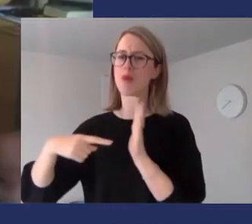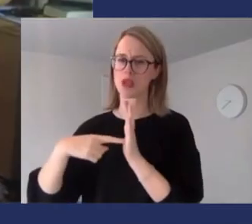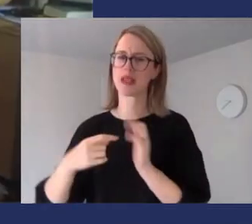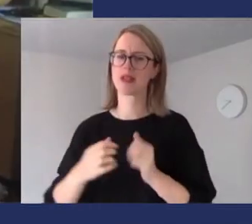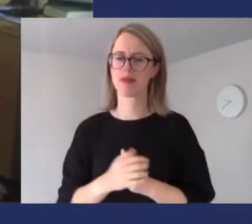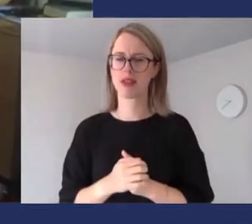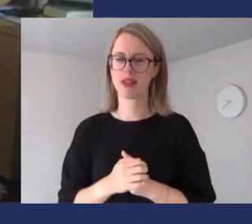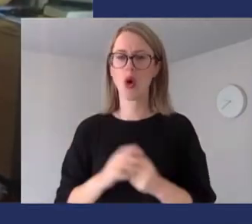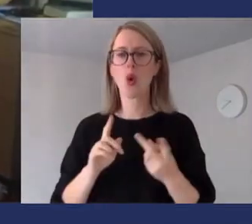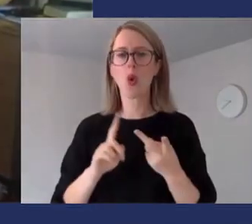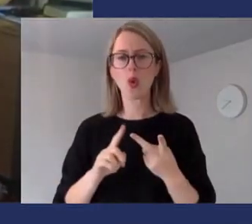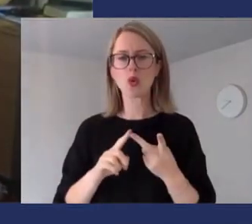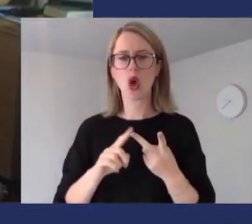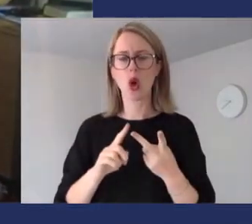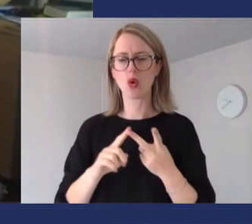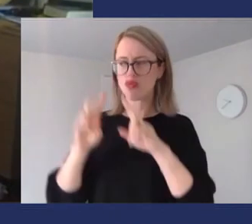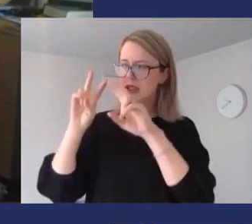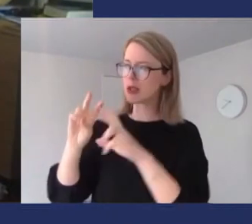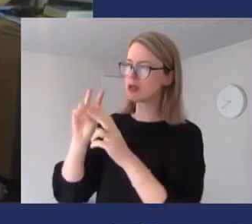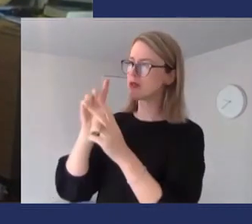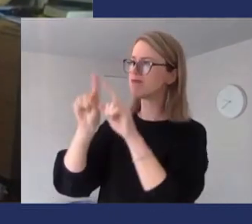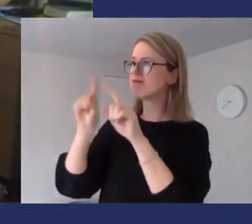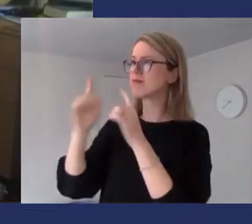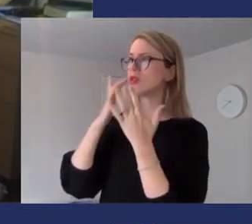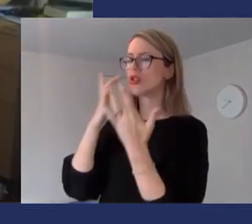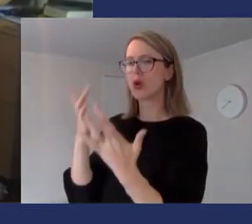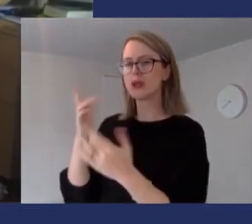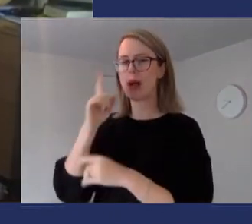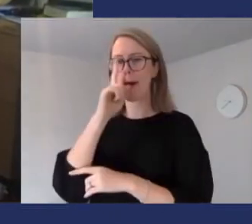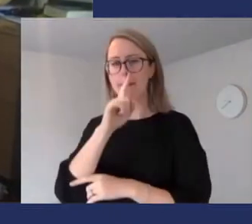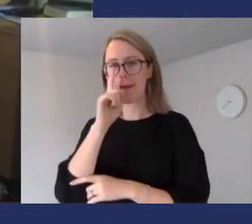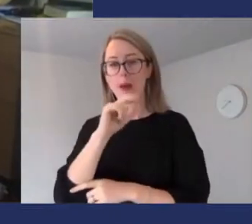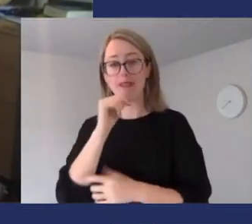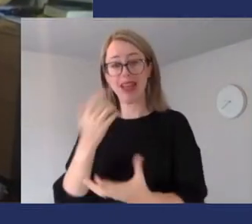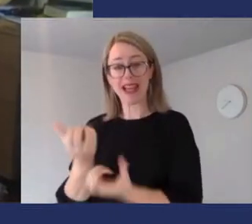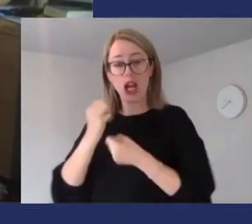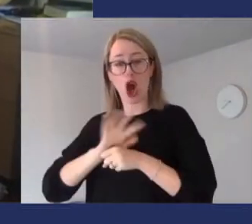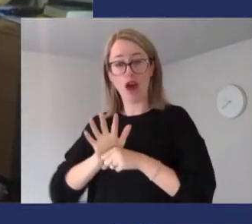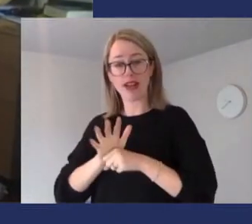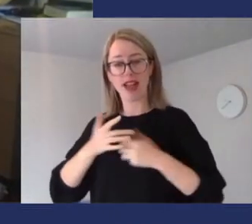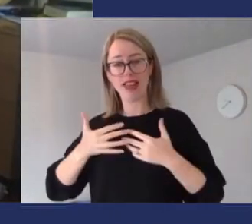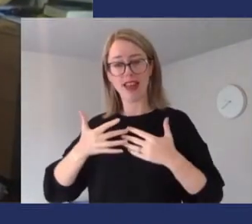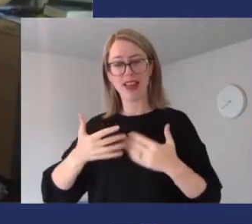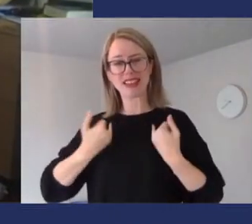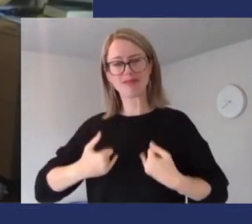The other thing that the studies have shown is that, quite a lot of people who get COVID-19 end up with symptoms for a long time.